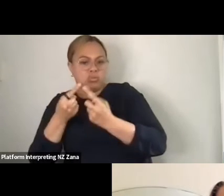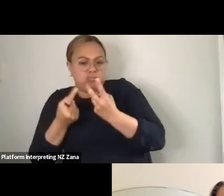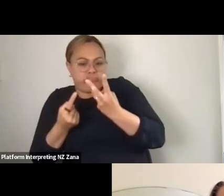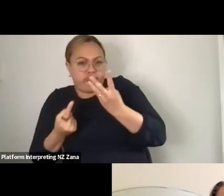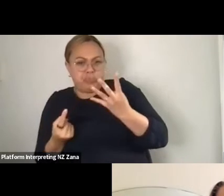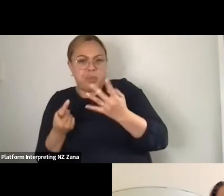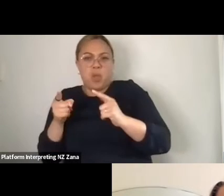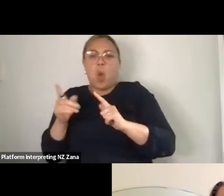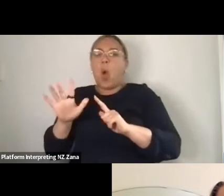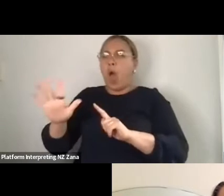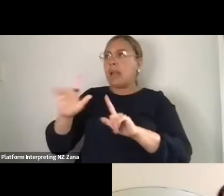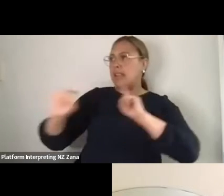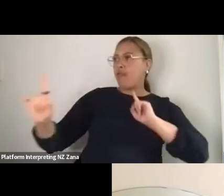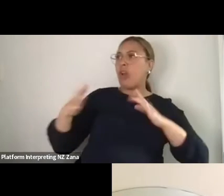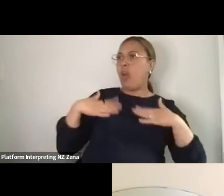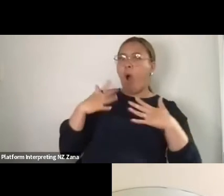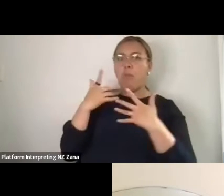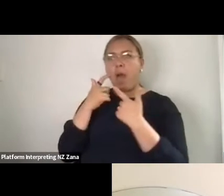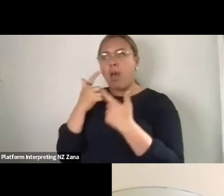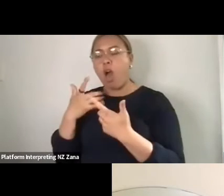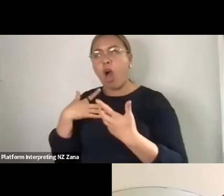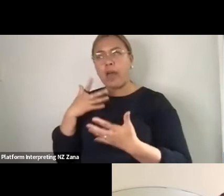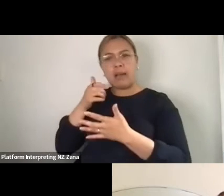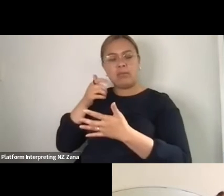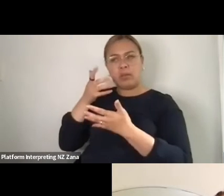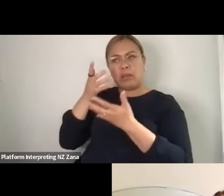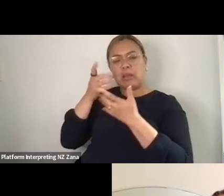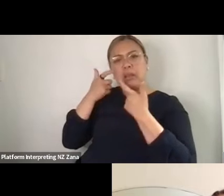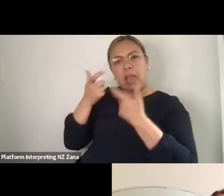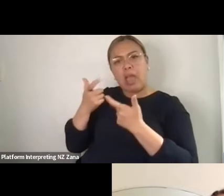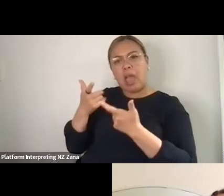beliefs or your own cares, I can at least learn to care about that thing. And that was